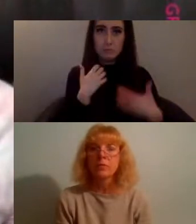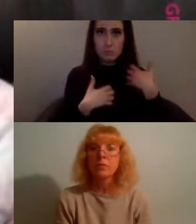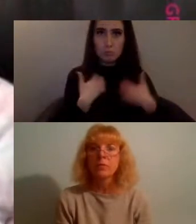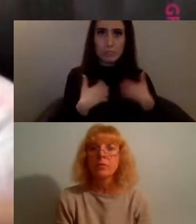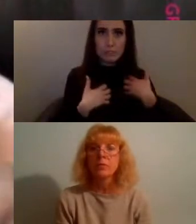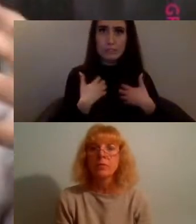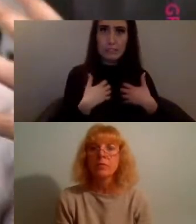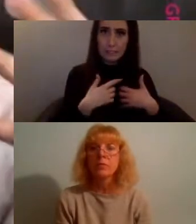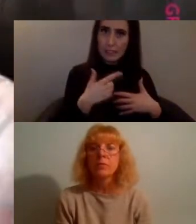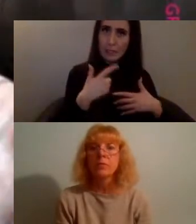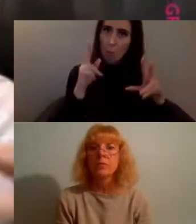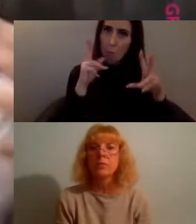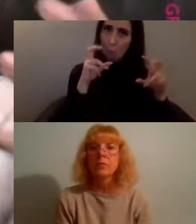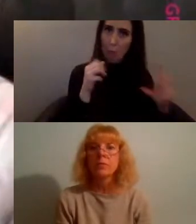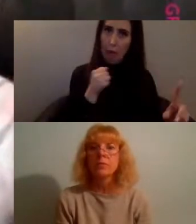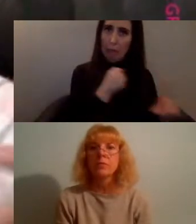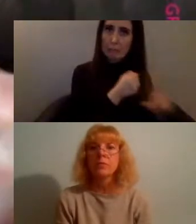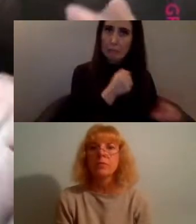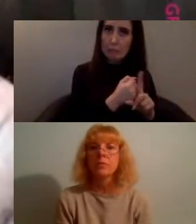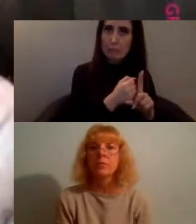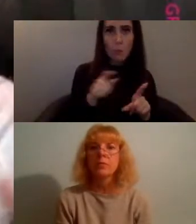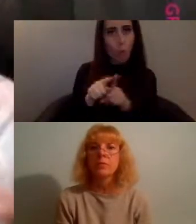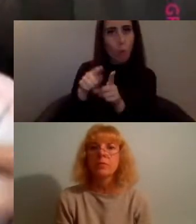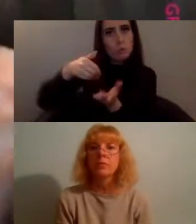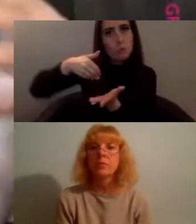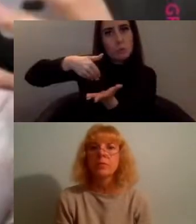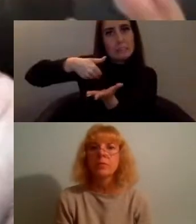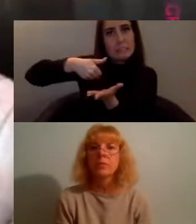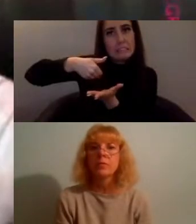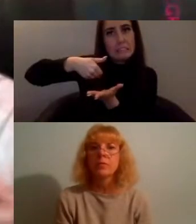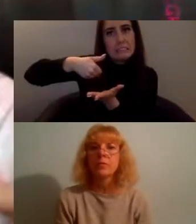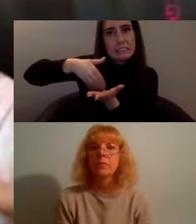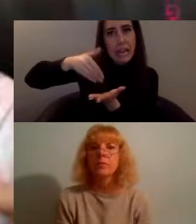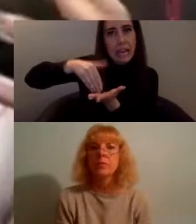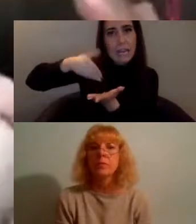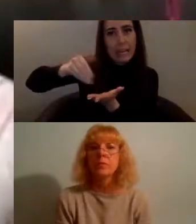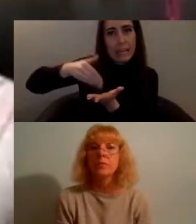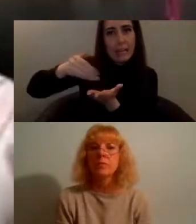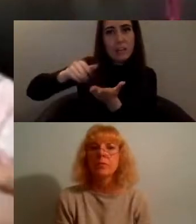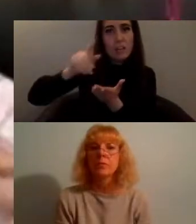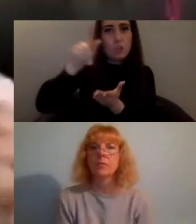the kind of idea of selling this aesthetic the day you must advertise your own particular form of